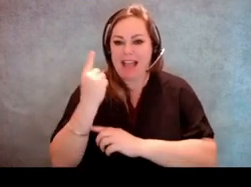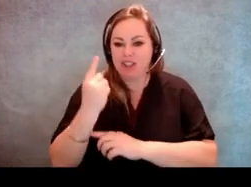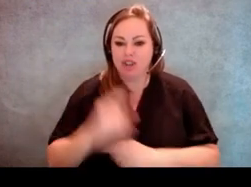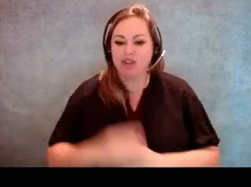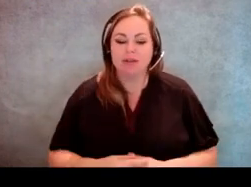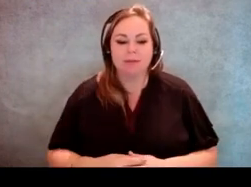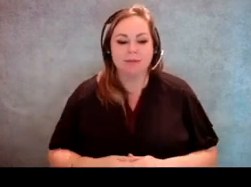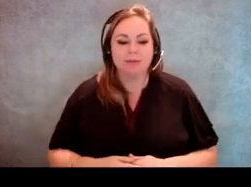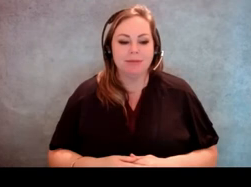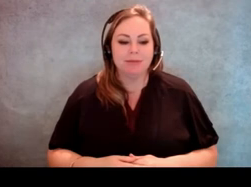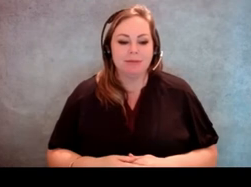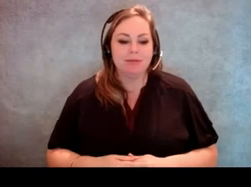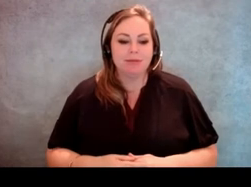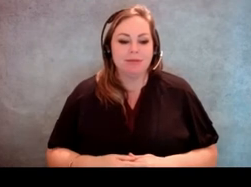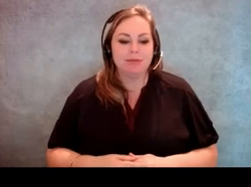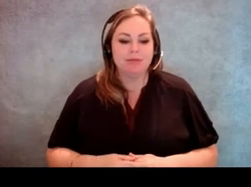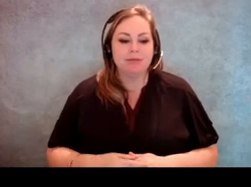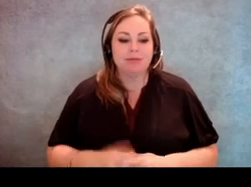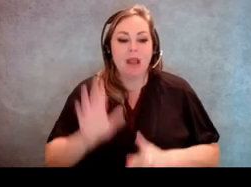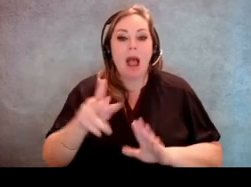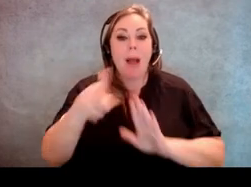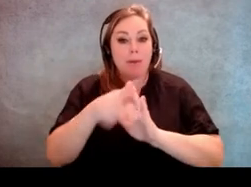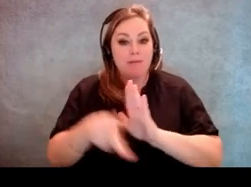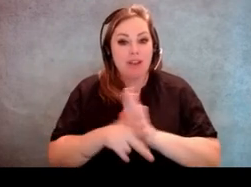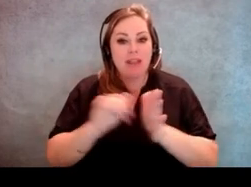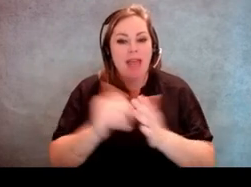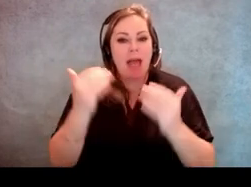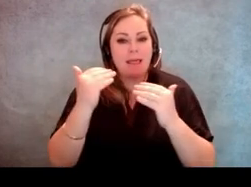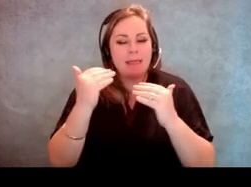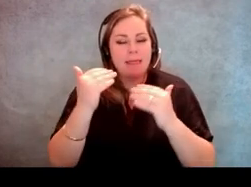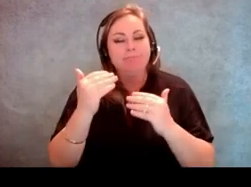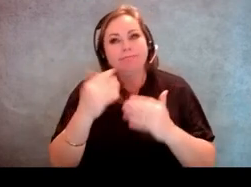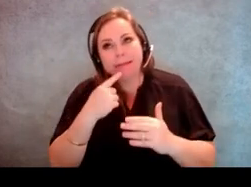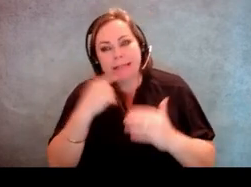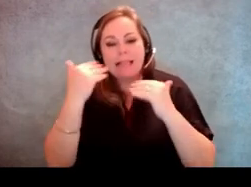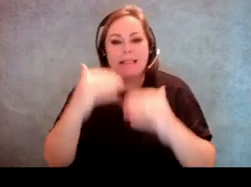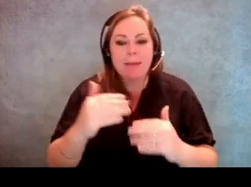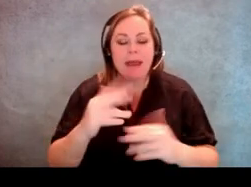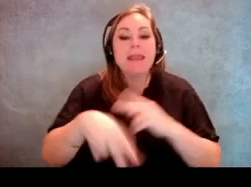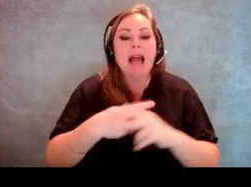was a provision that limited or purported to limit the type of assistance